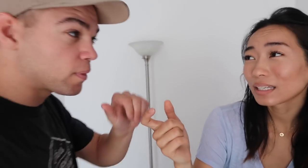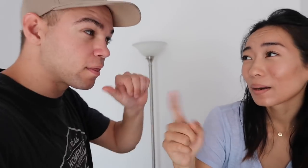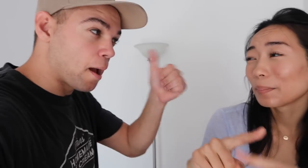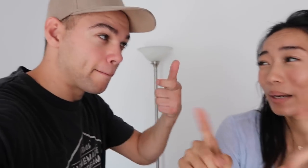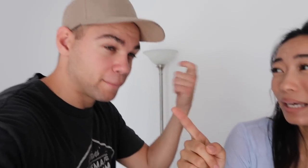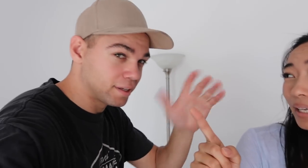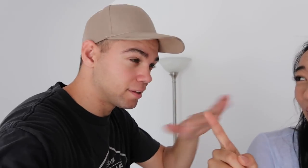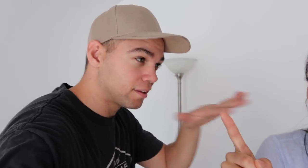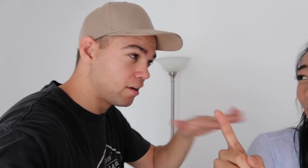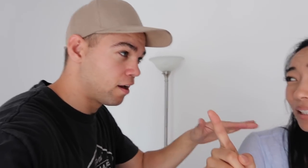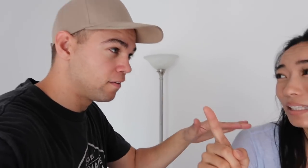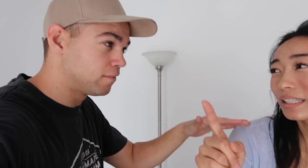R: not big enough!